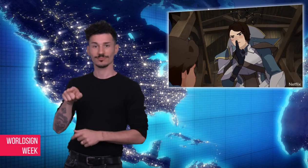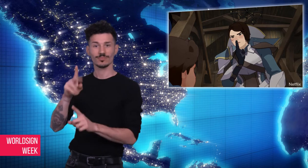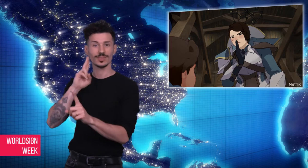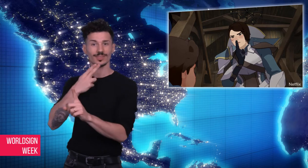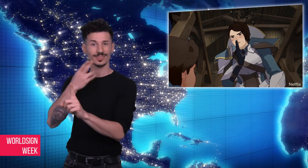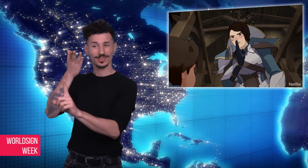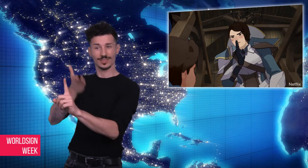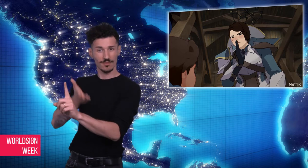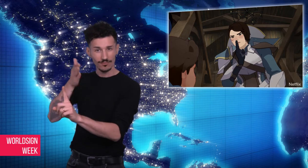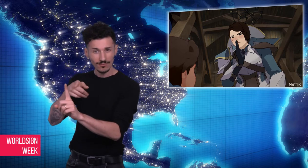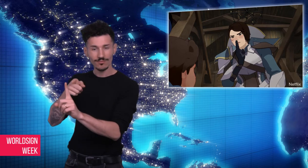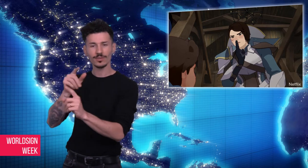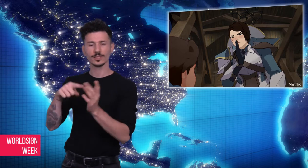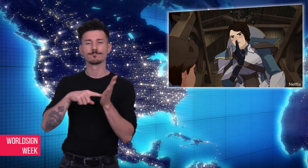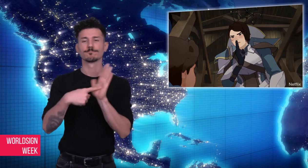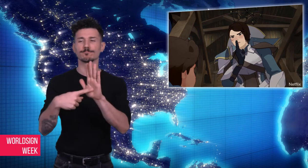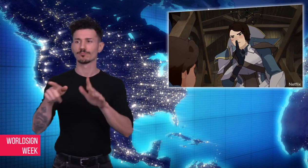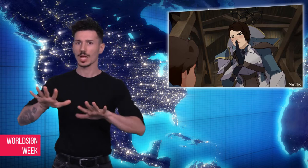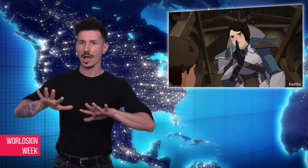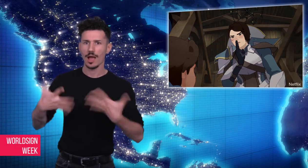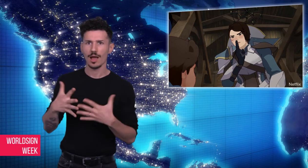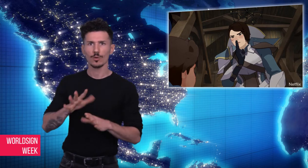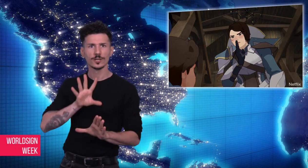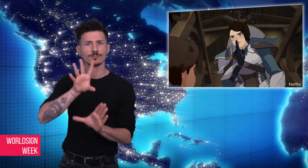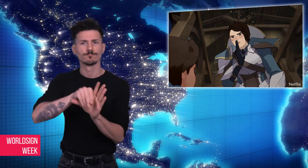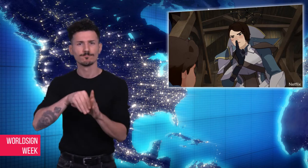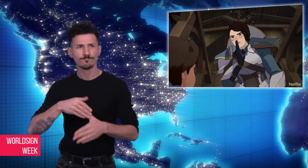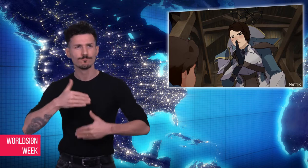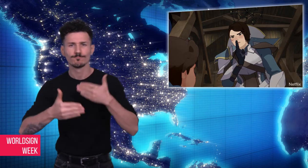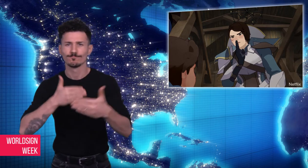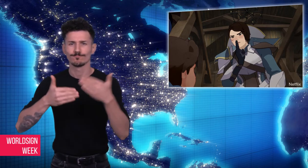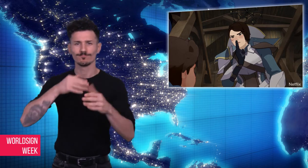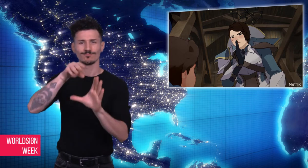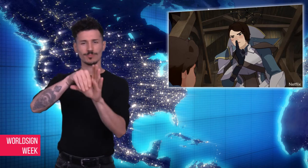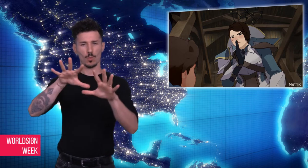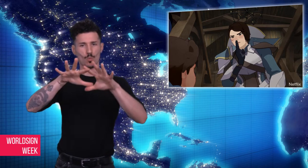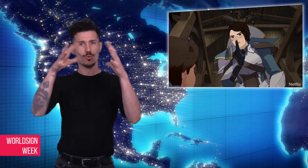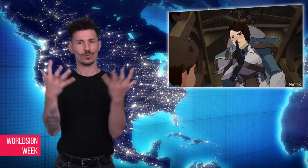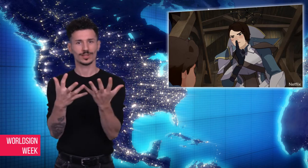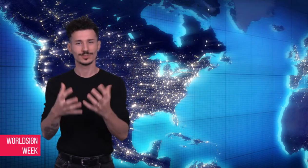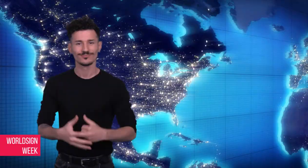defines herself, and her way to interact with the world.